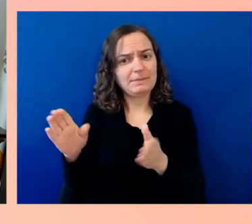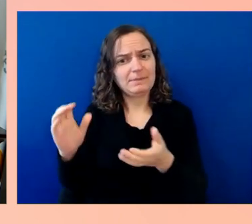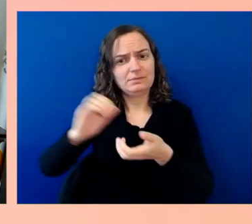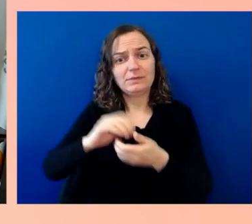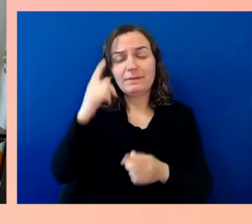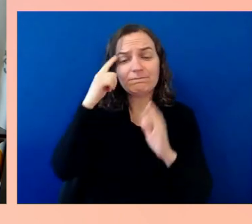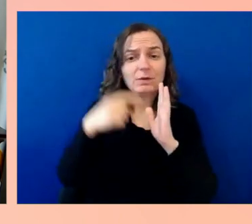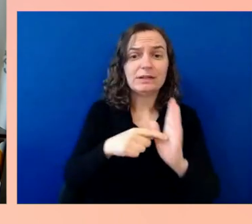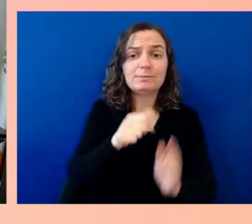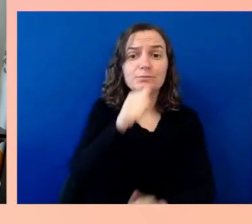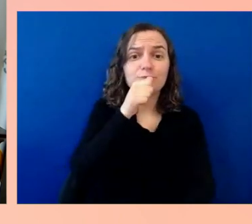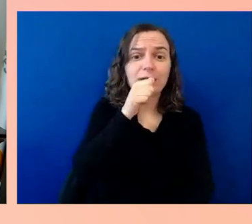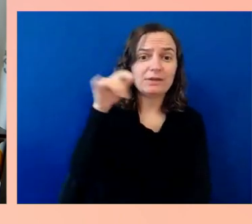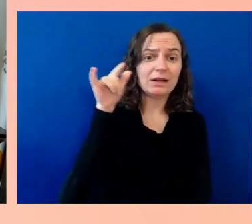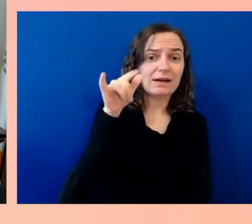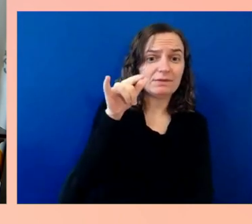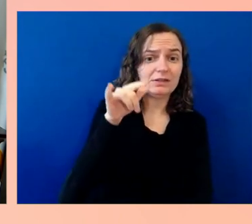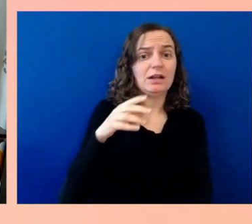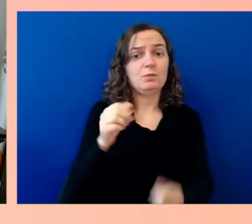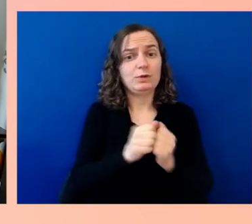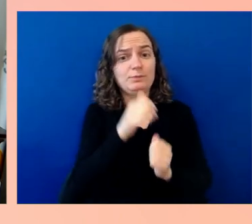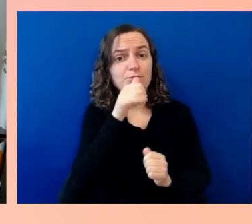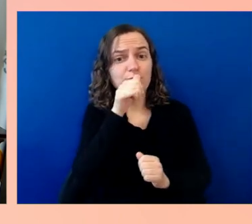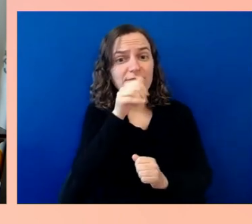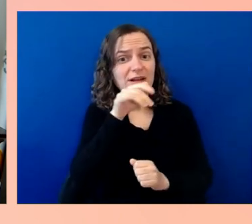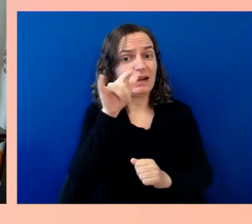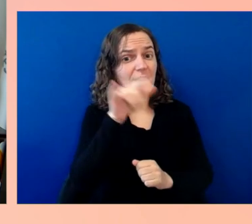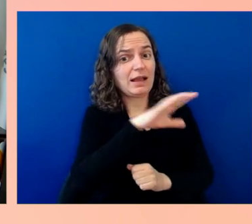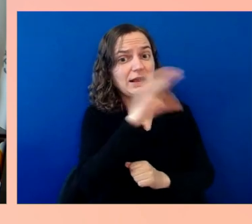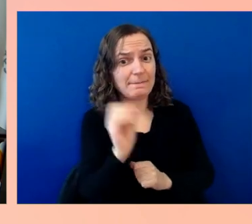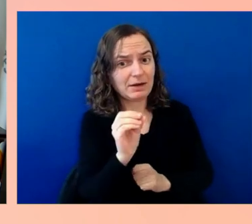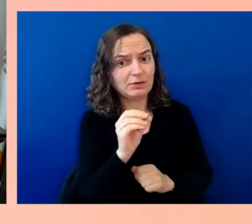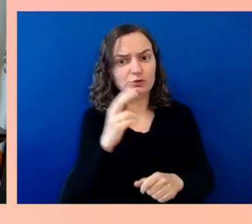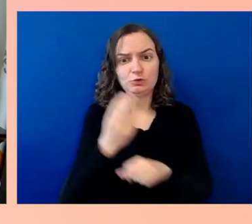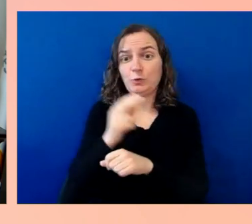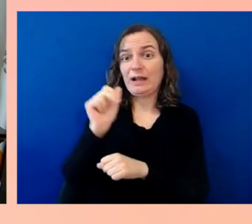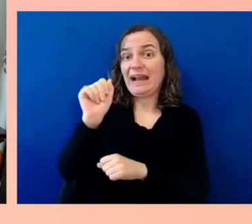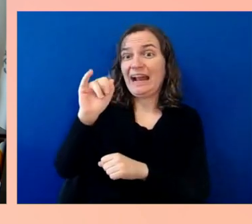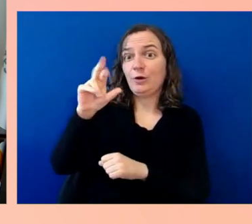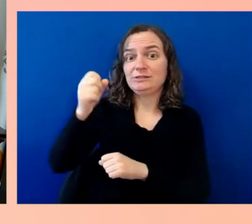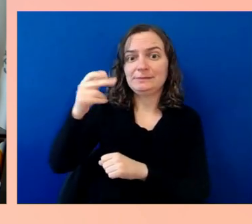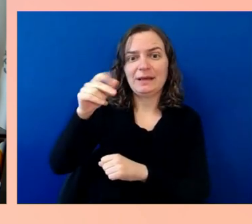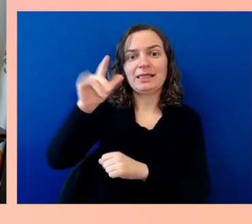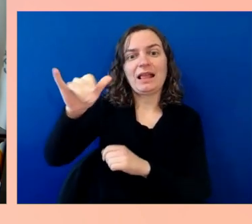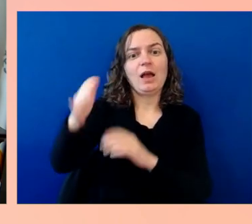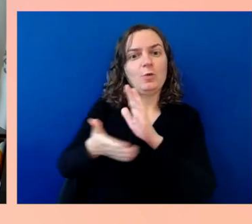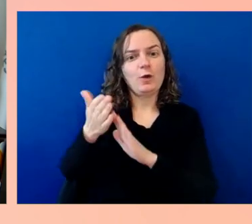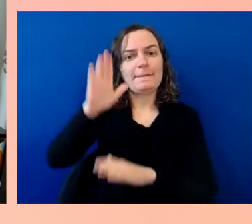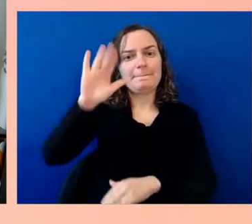A privately owned vehicle driving across a highway that is owned and operated by government.